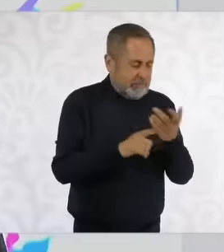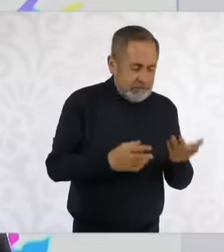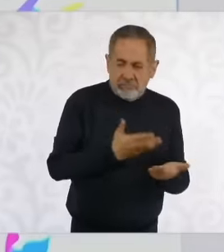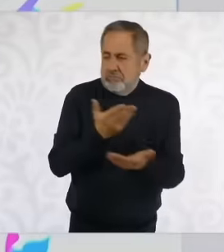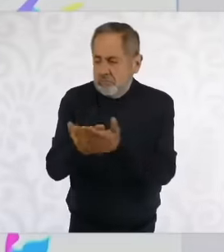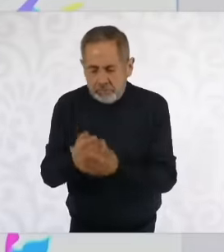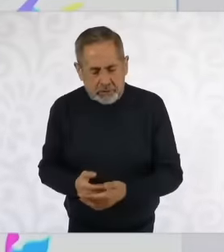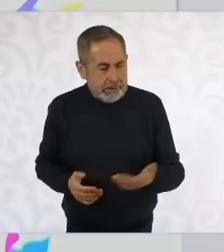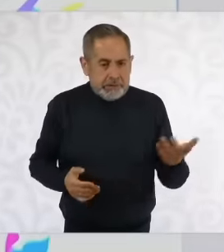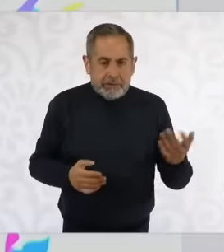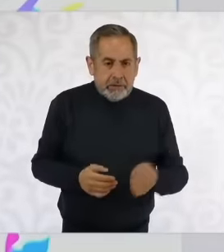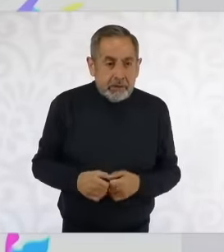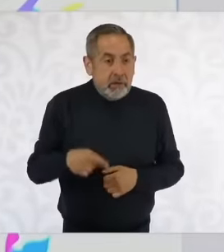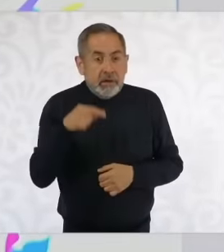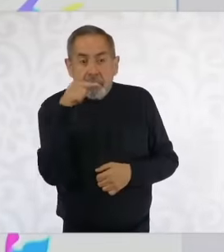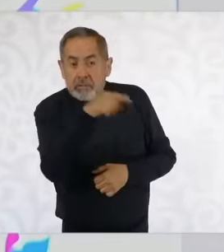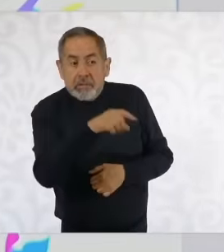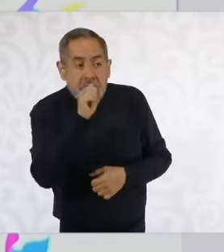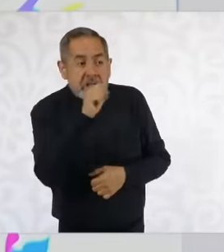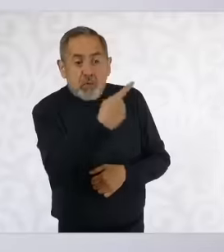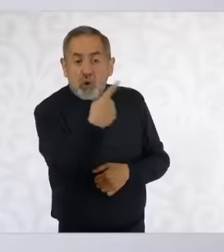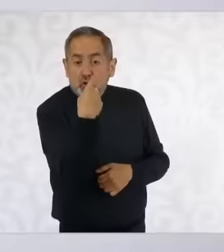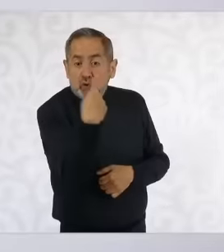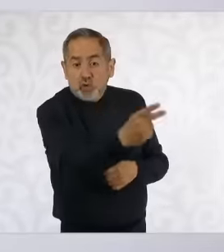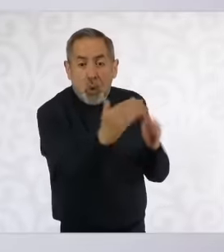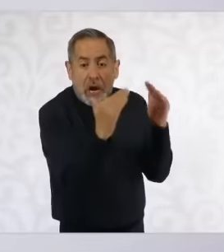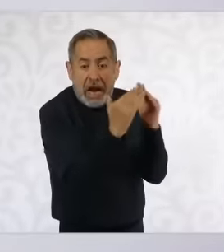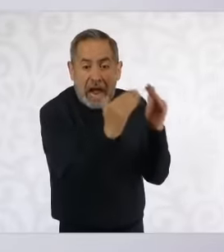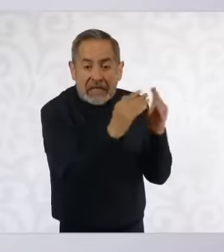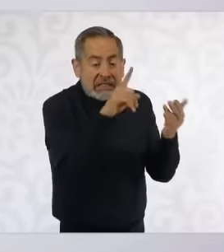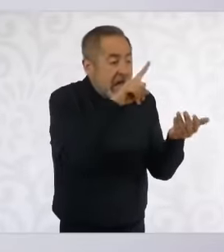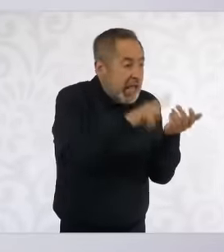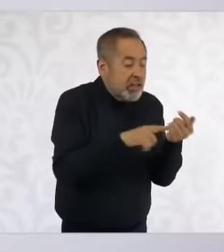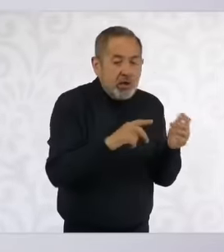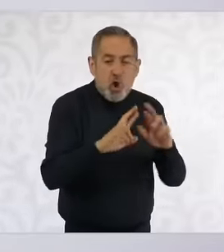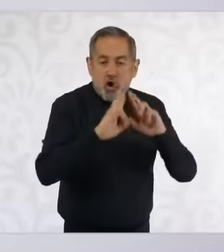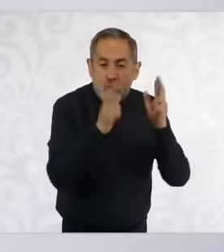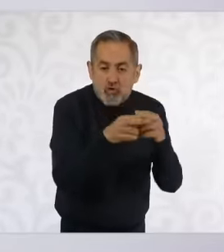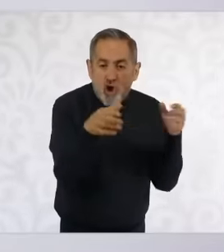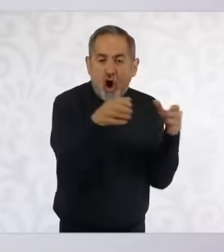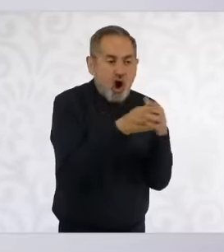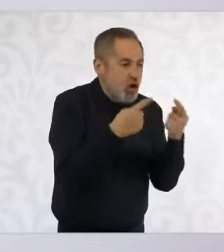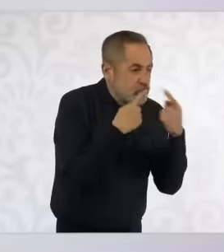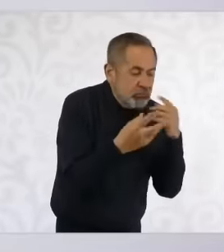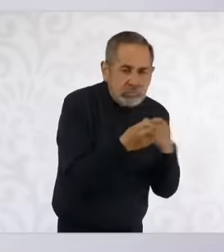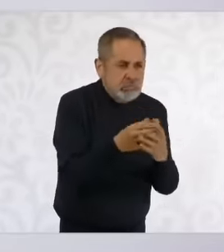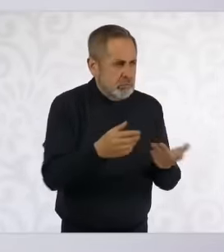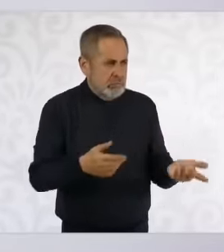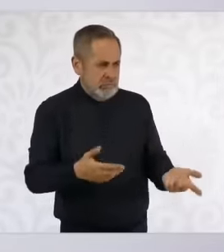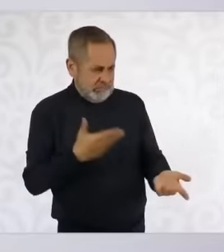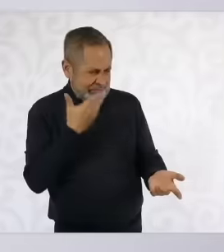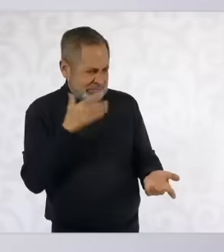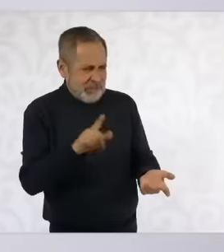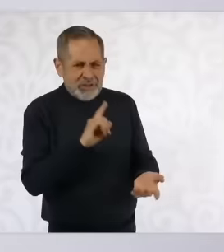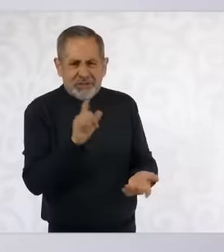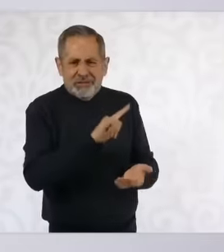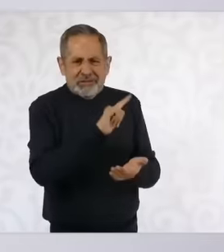was in his house where the illegal meeting with the president